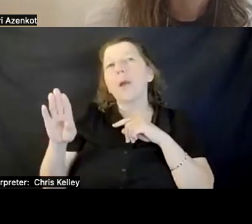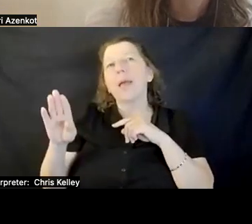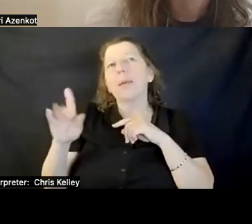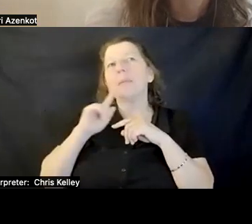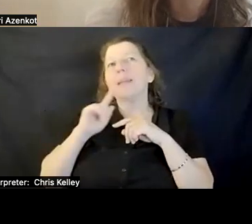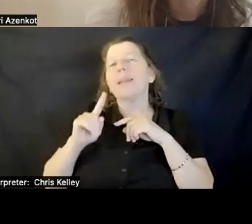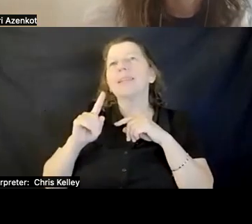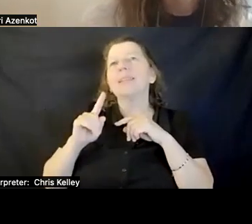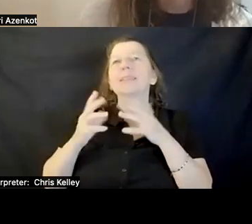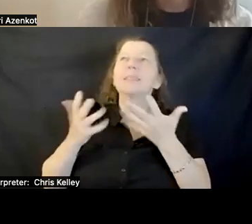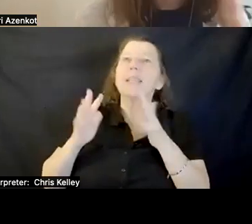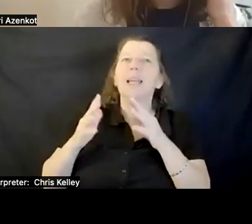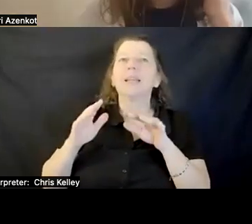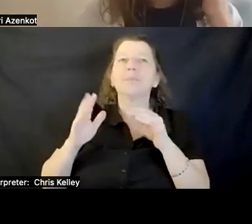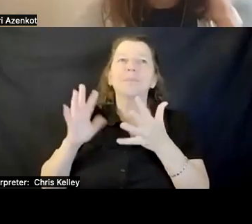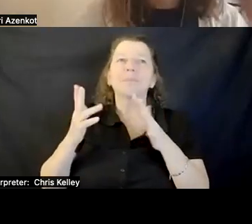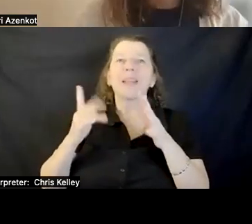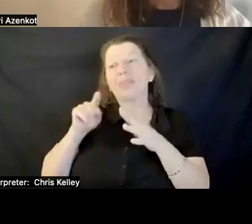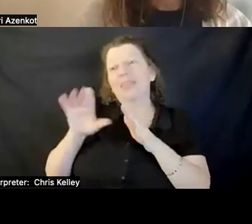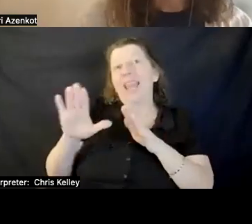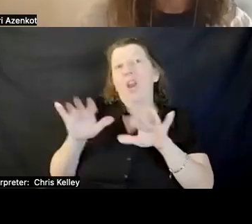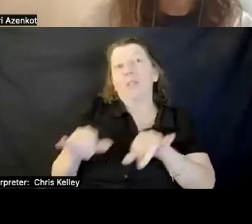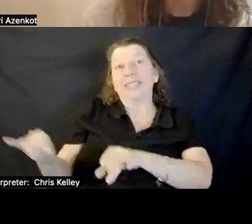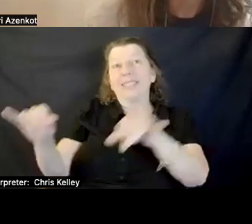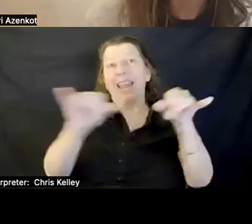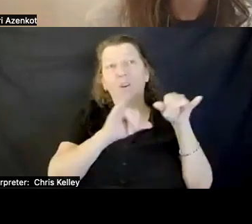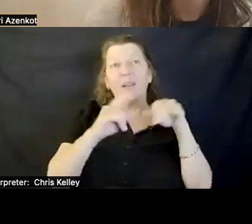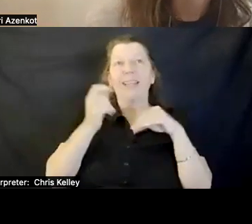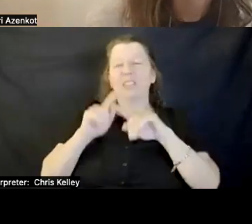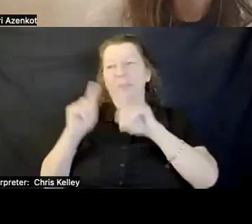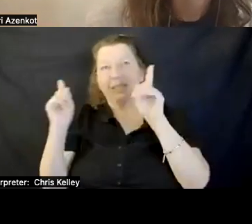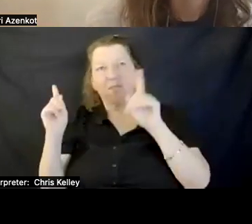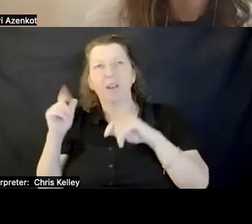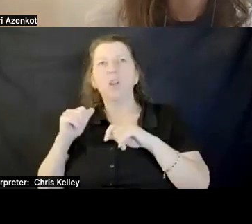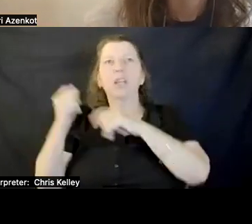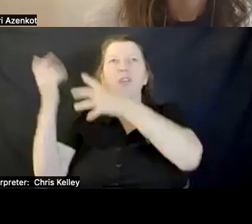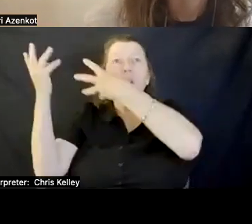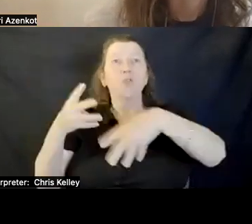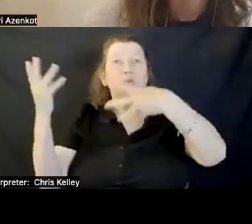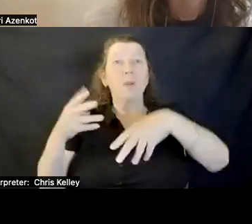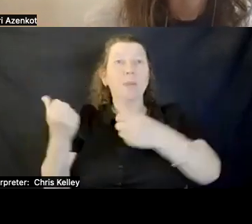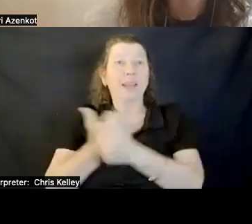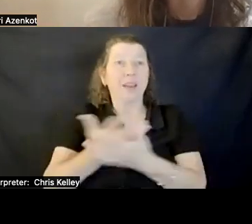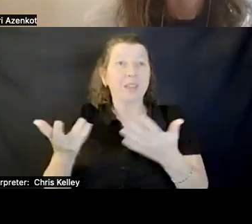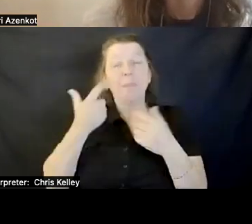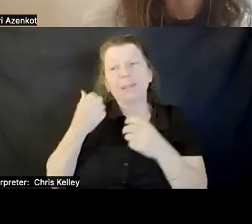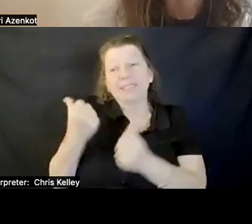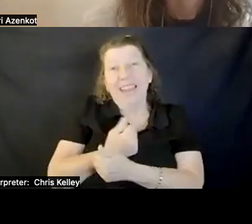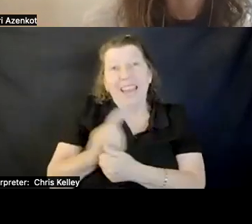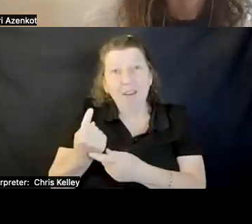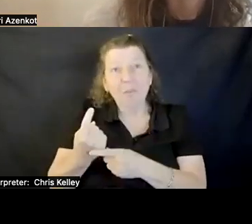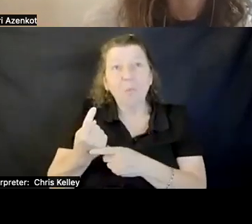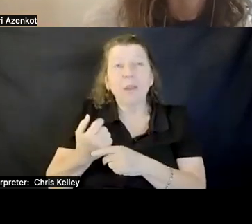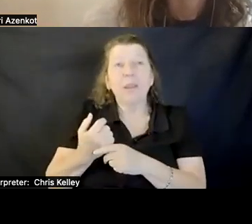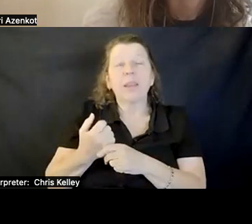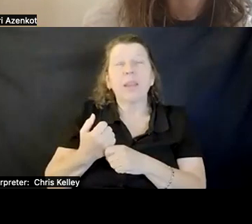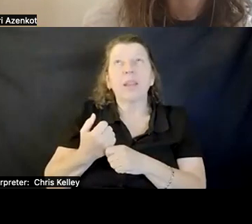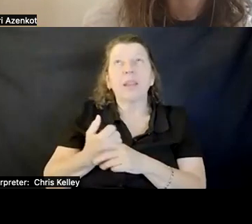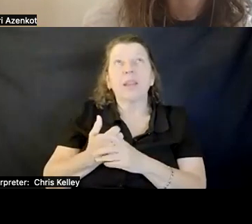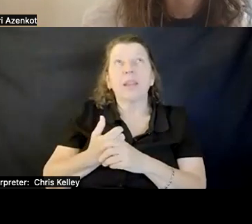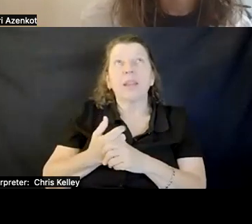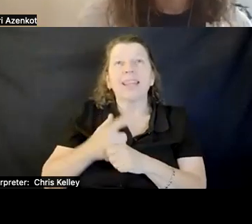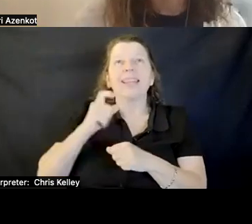YOU CAN ACTUALLY STREAMLINE ONE THING BECAUSE EVERYONE HAS TO BE, WITHIN AN ACCORD. IN